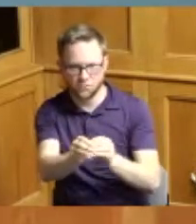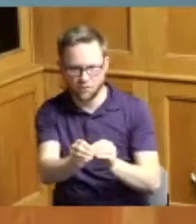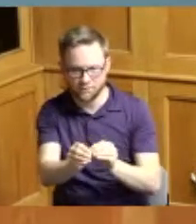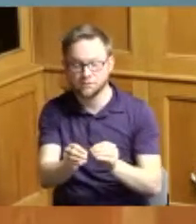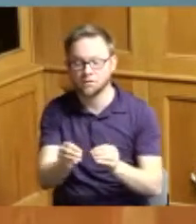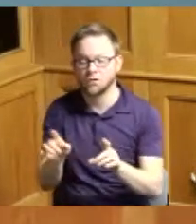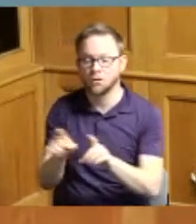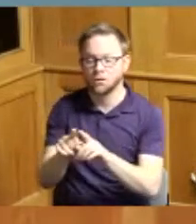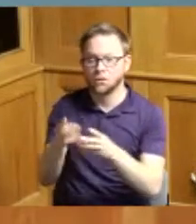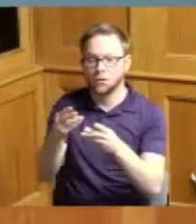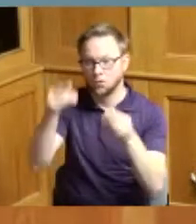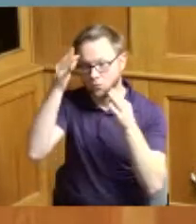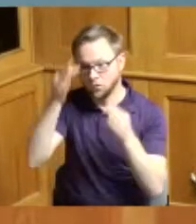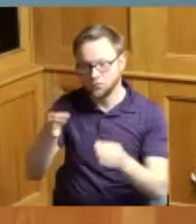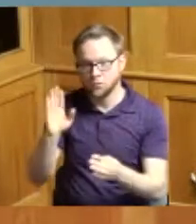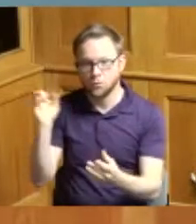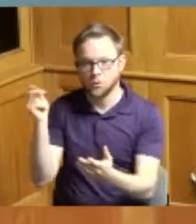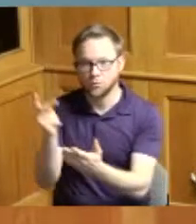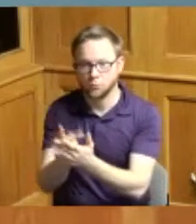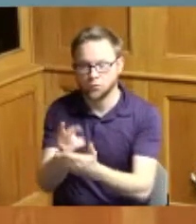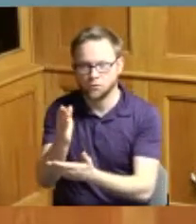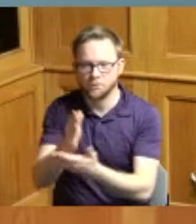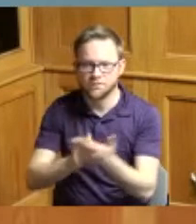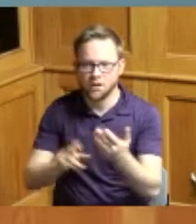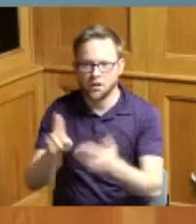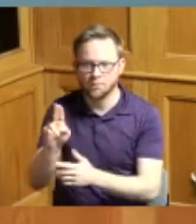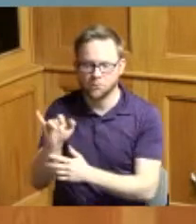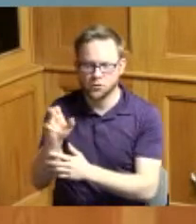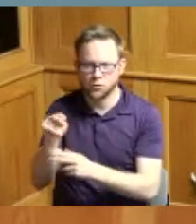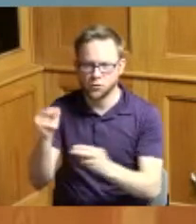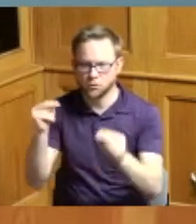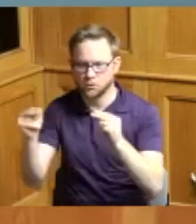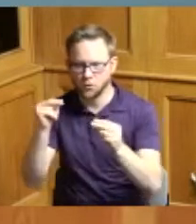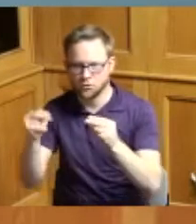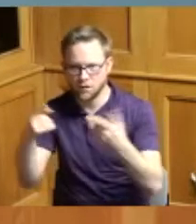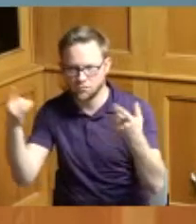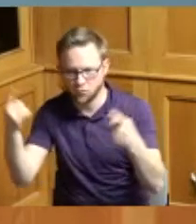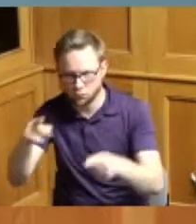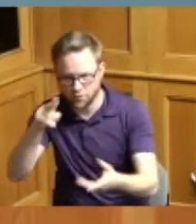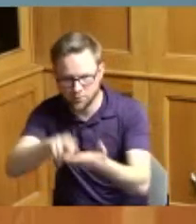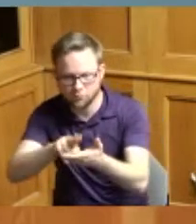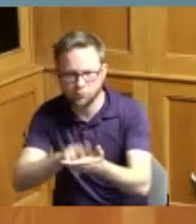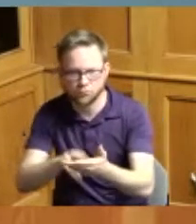resolution approving some collective bargaining agreements which is always good it's it's four of